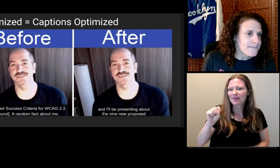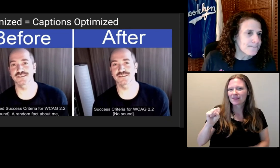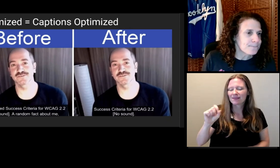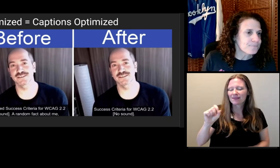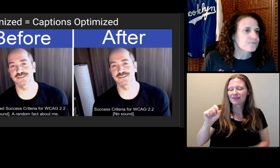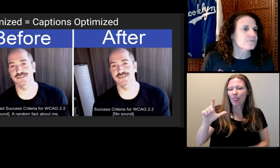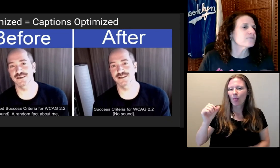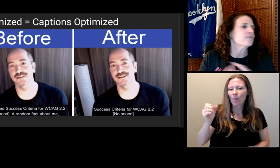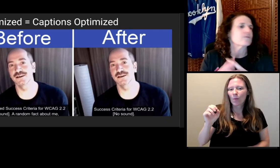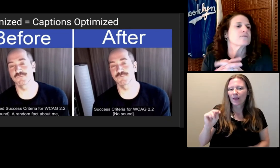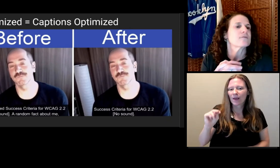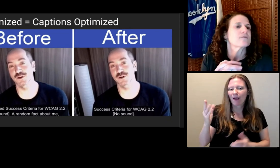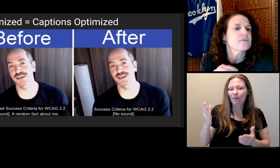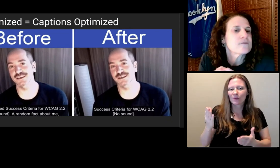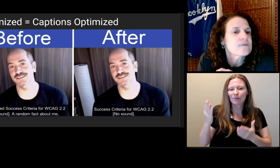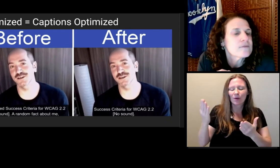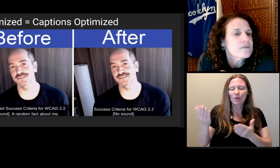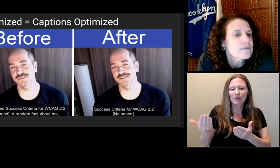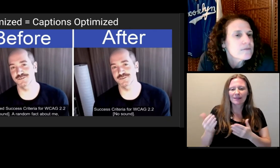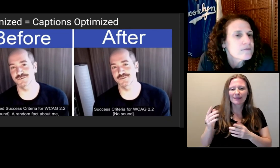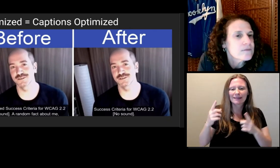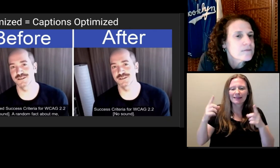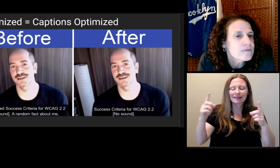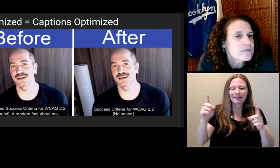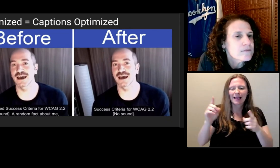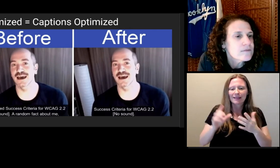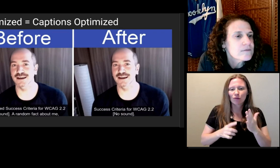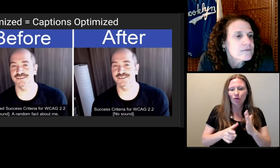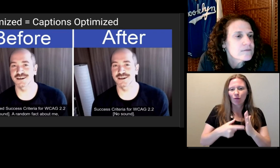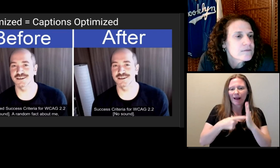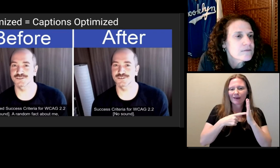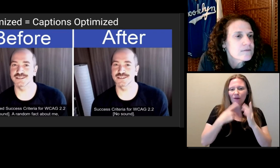criteria for WCAG 2.2.